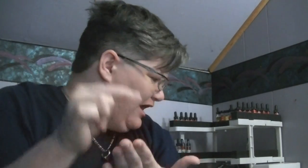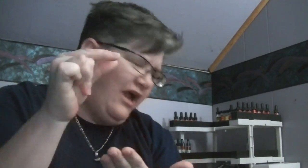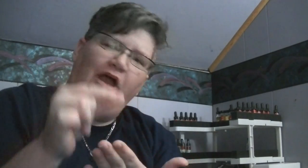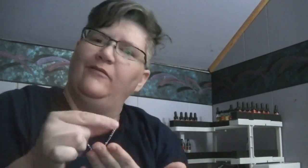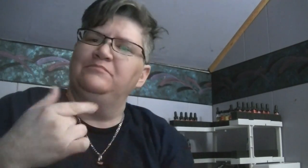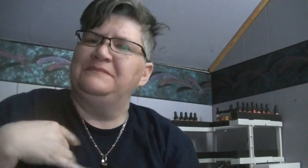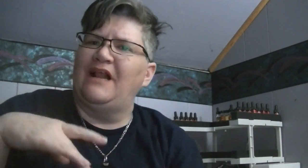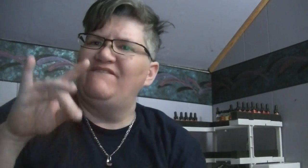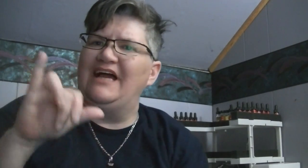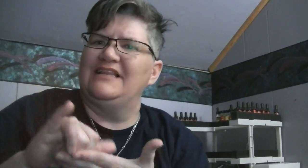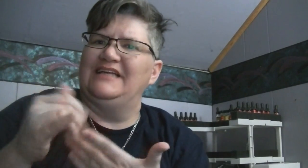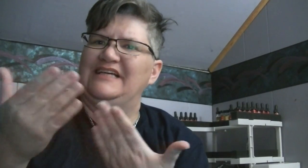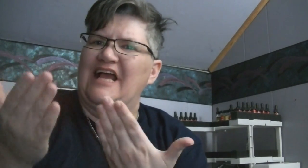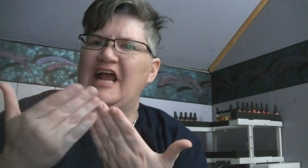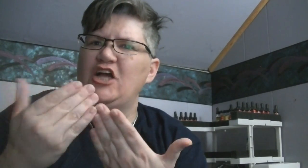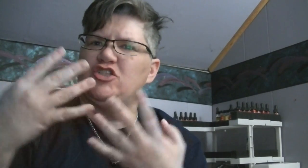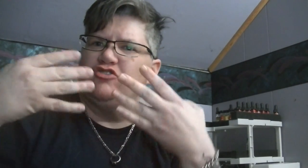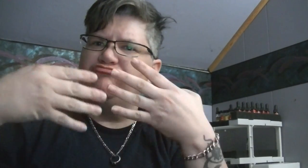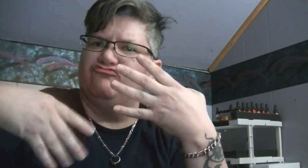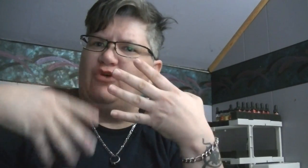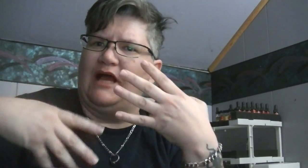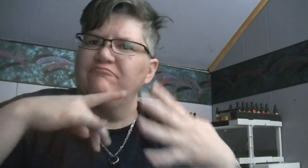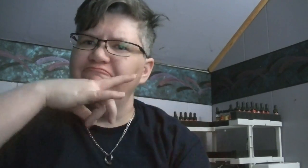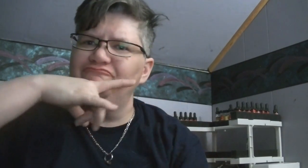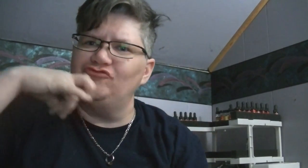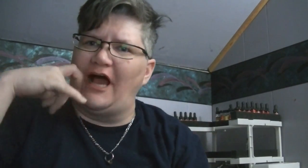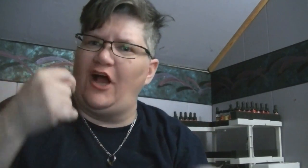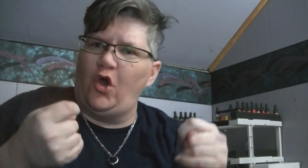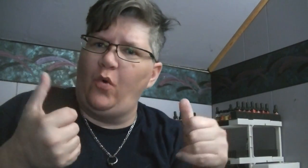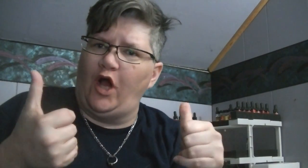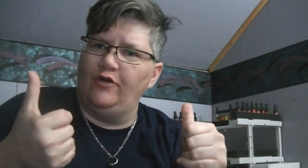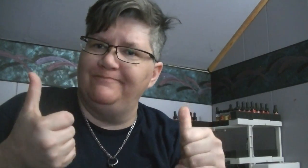I find that it's easier for them to drain and dry quicker